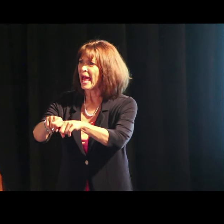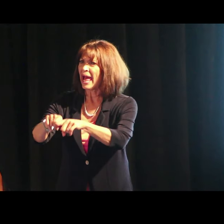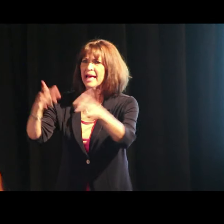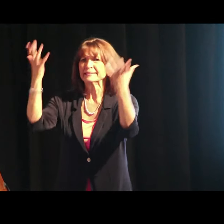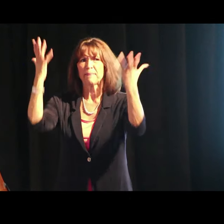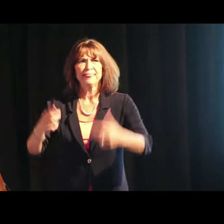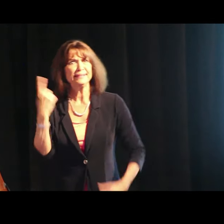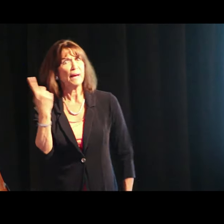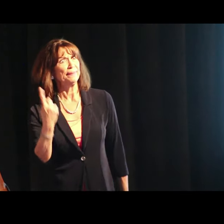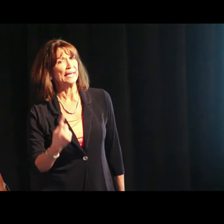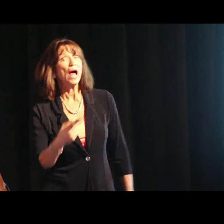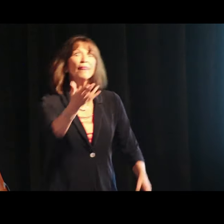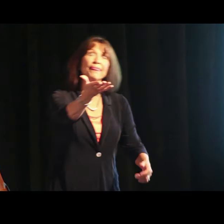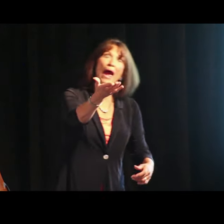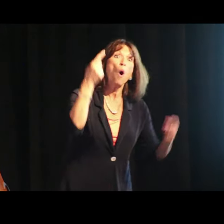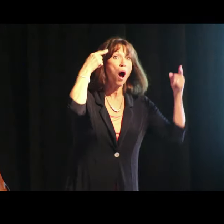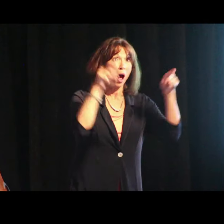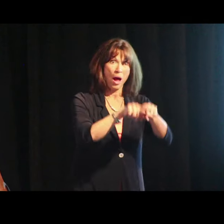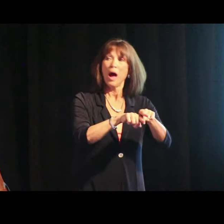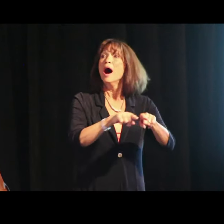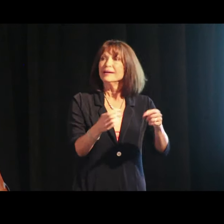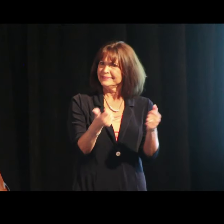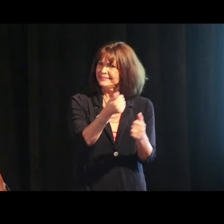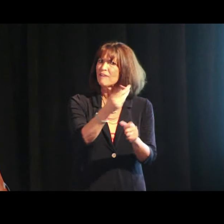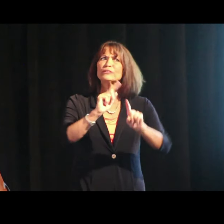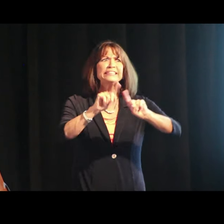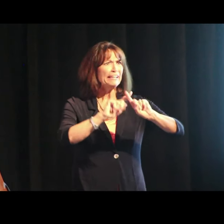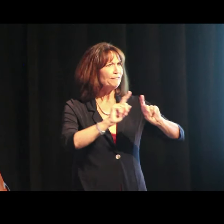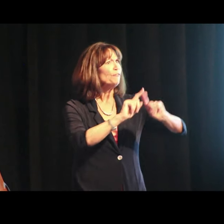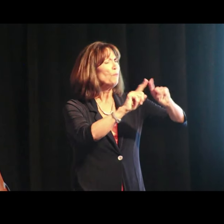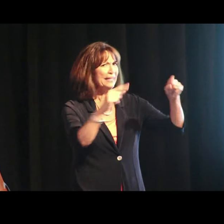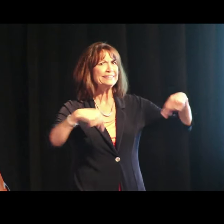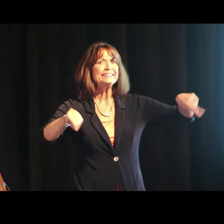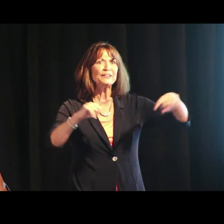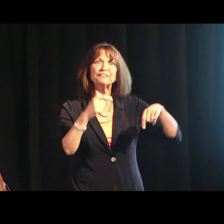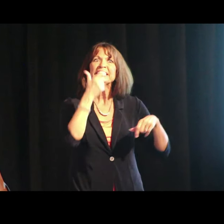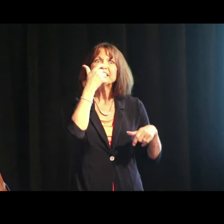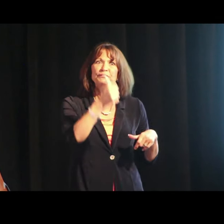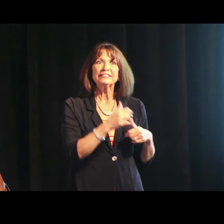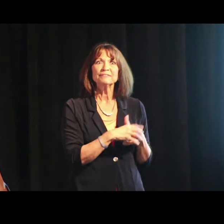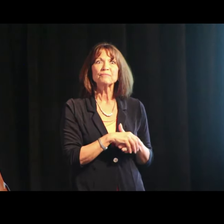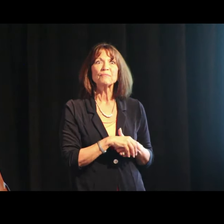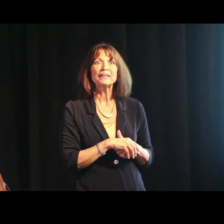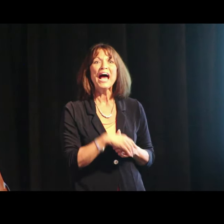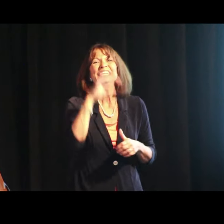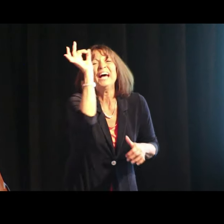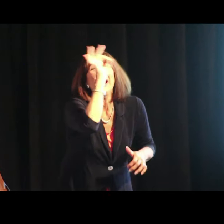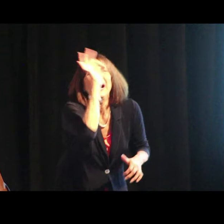Something like that. There you go. Analogy, oh, several different ways to sign it okay, interesting. Somebody who says,